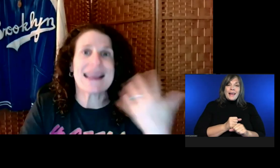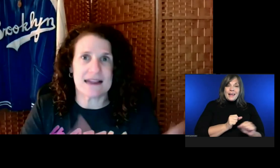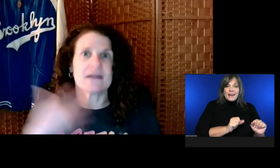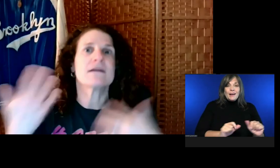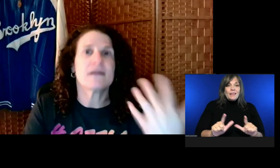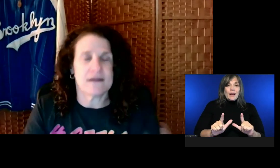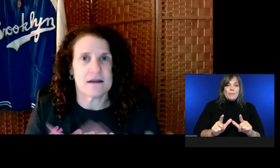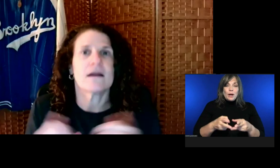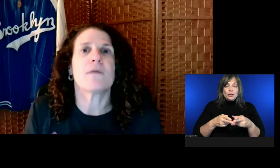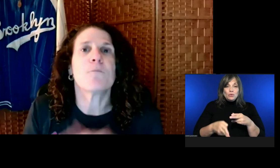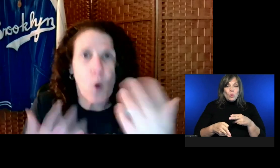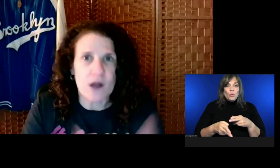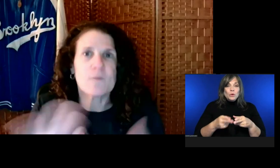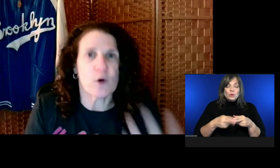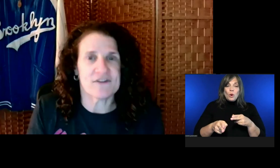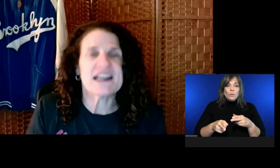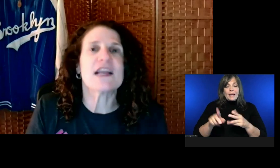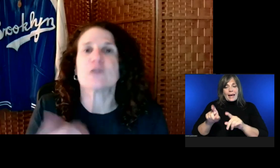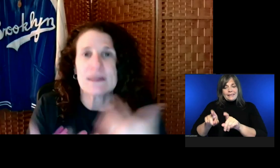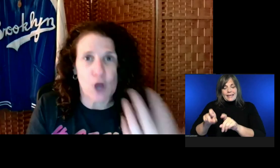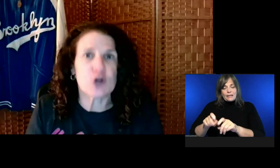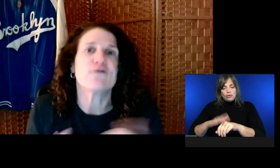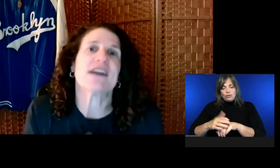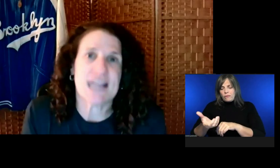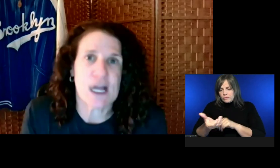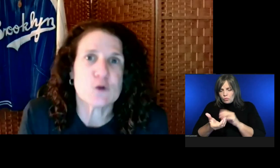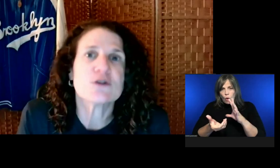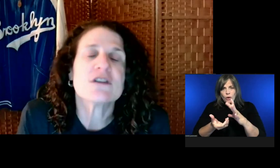making more and more videos and longer videos.